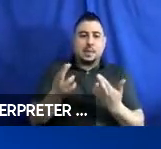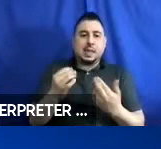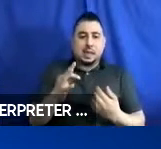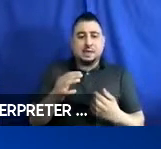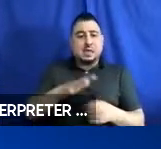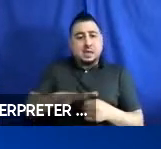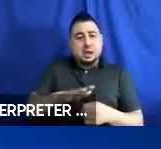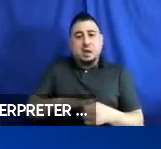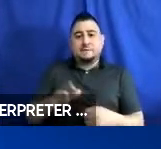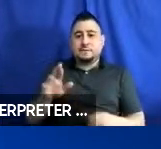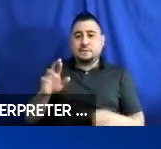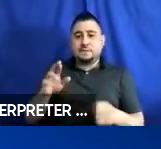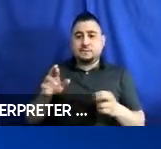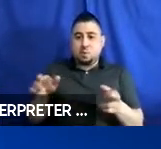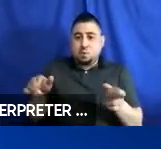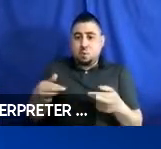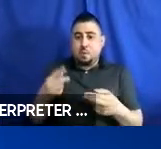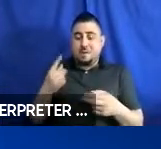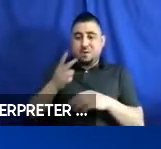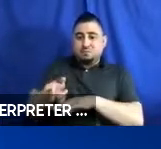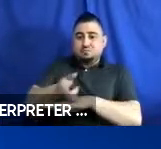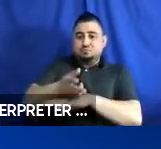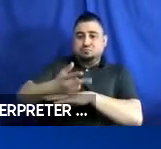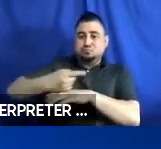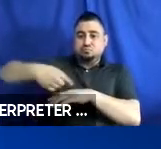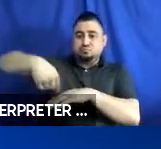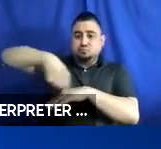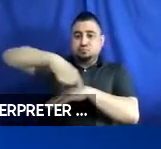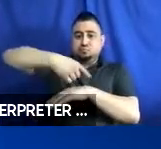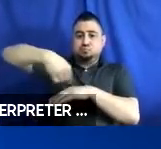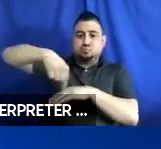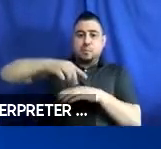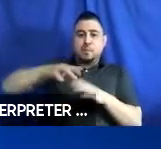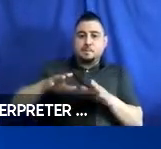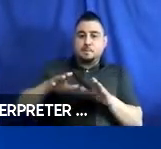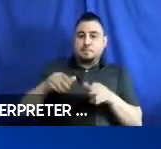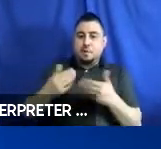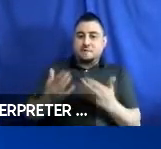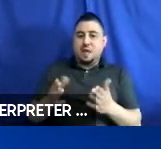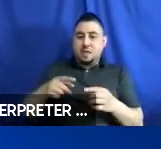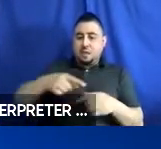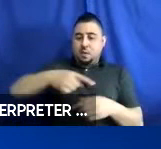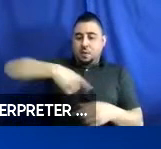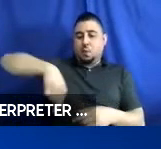room for a turning space, you would want to provide that turning space to provide greater